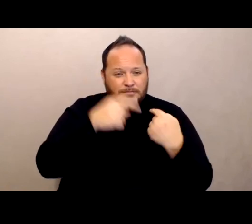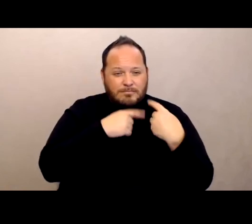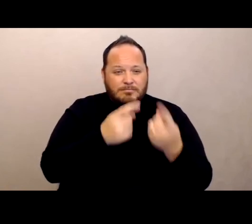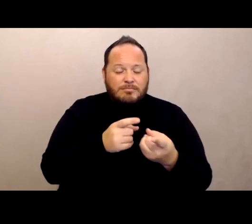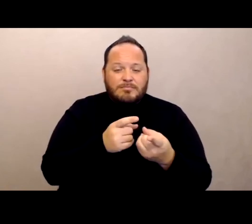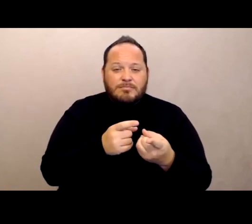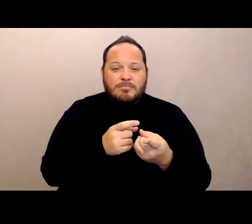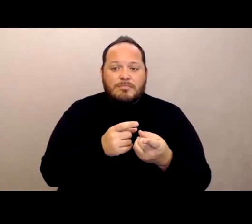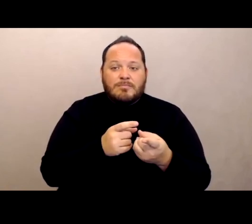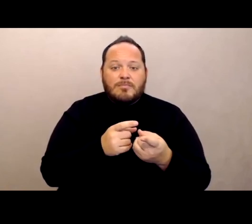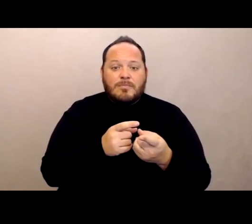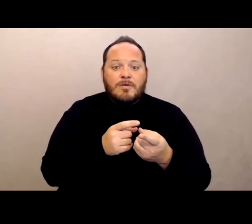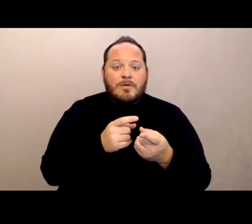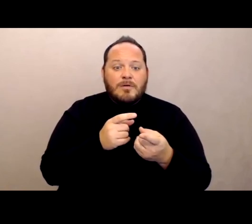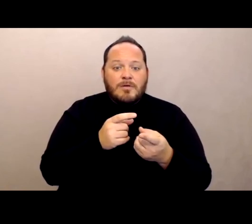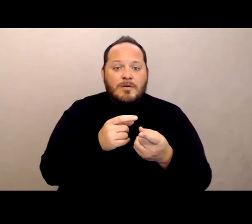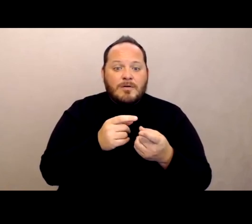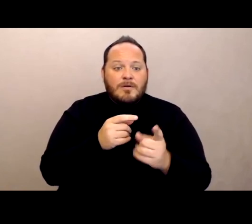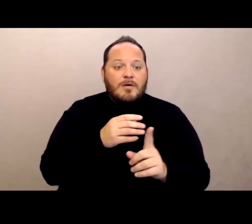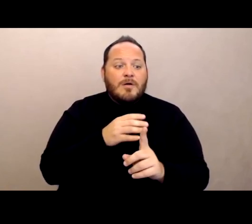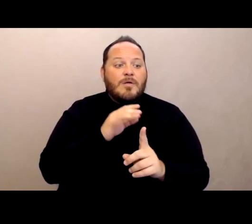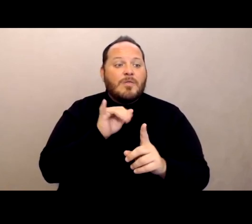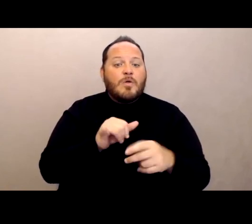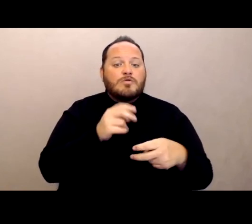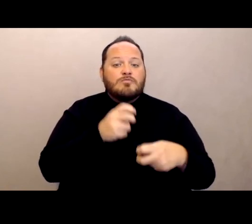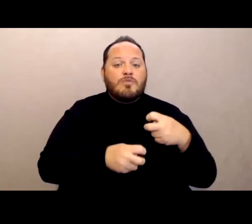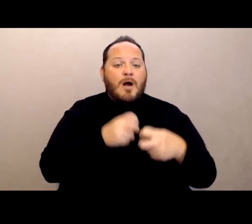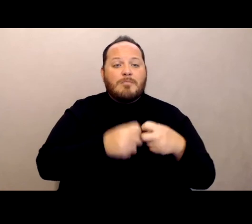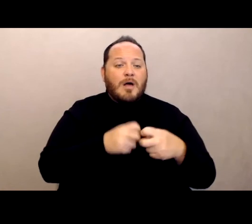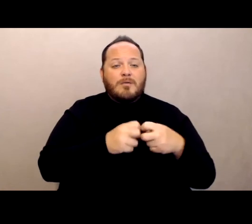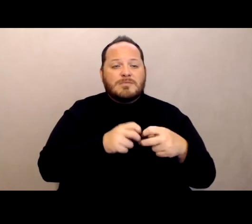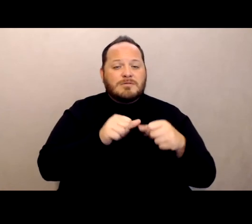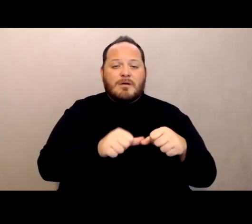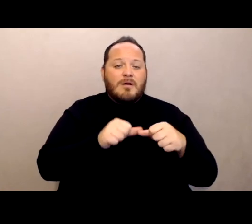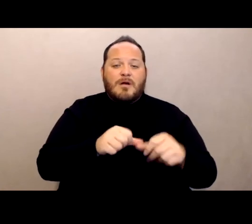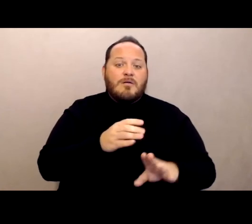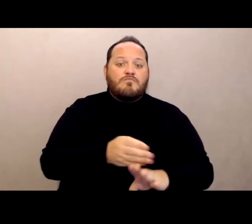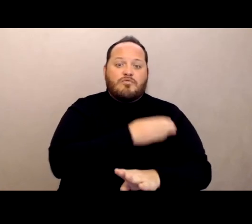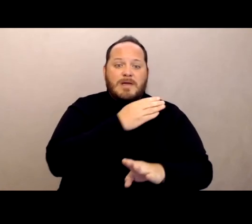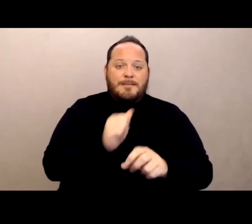that were persistent pre pandemic just, you know were fuel for the fire of COVID-19.